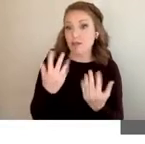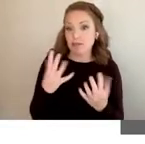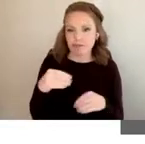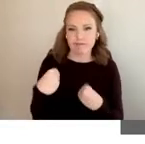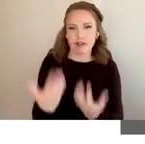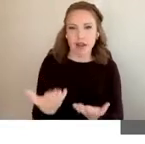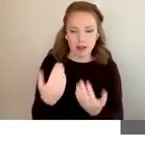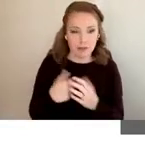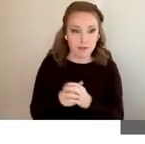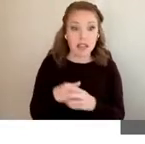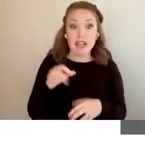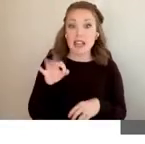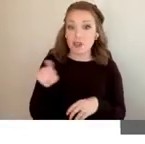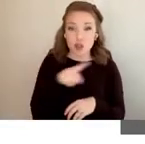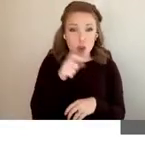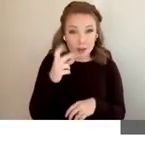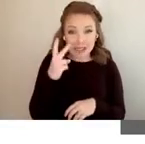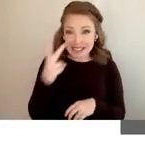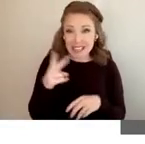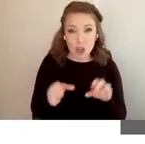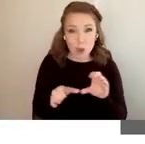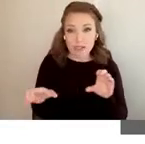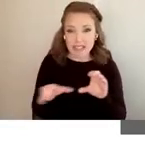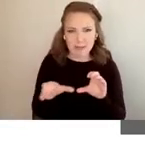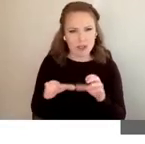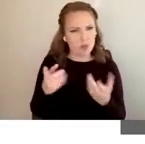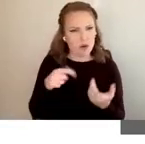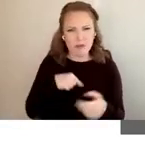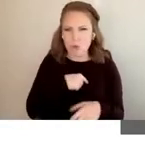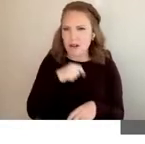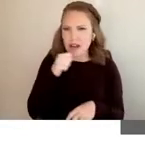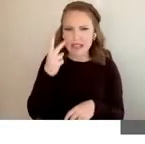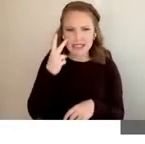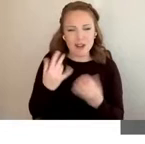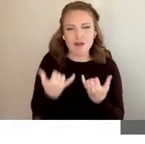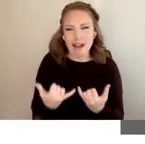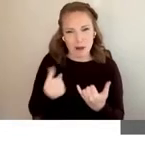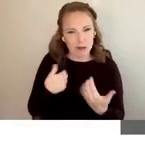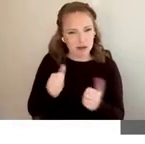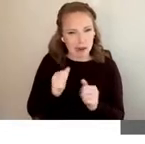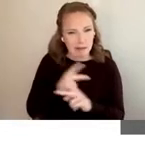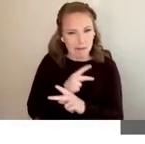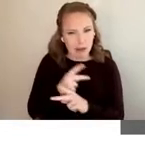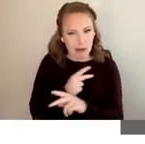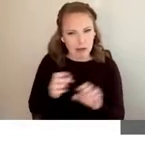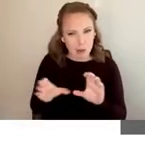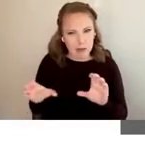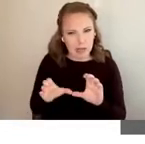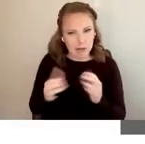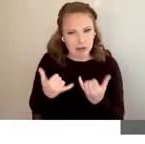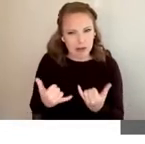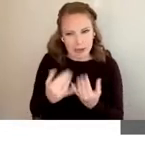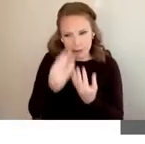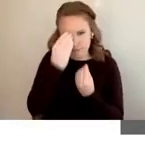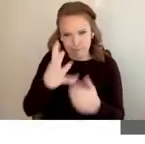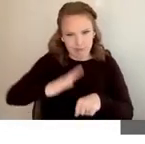not see the captions which we're not seeing right now, we're working on that just to let everybody know. After clicking the